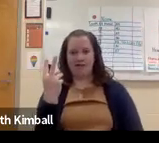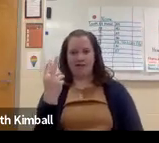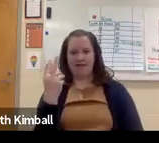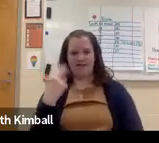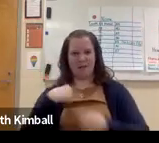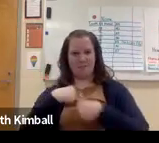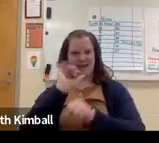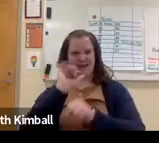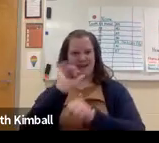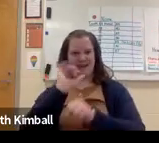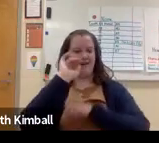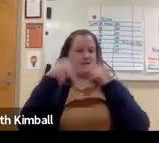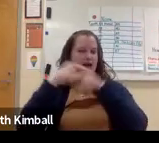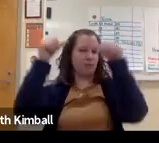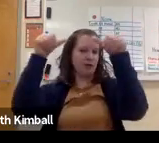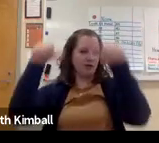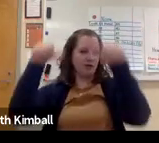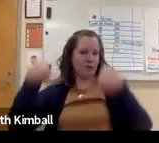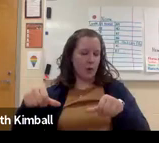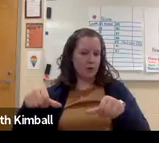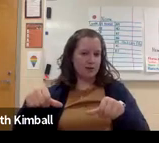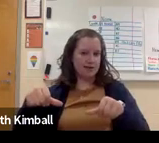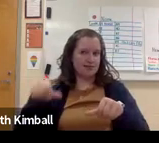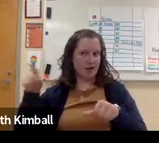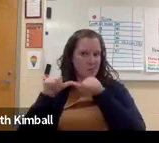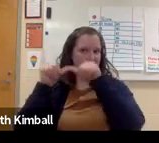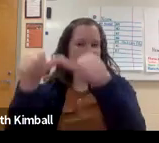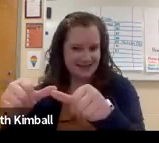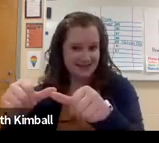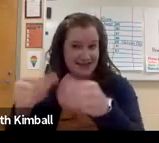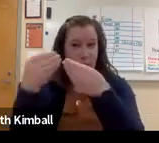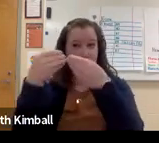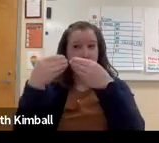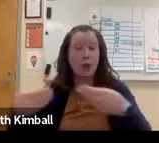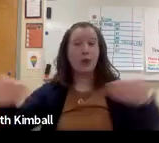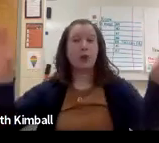our kids that these CEOs are losing their jobs for something they posted when they were 20.